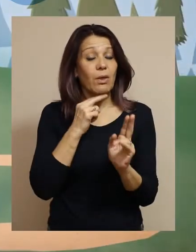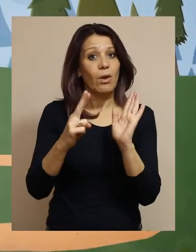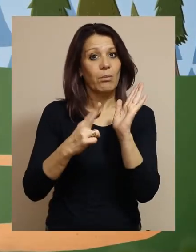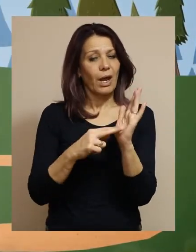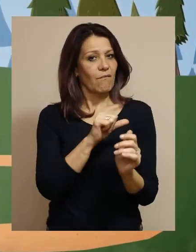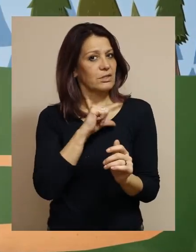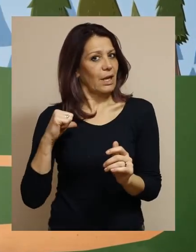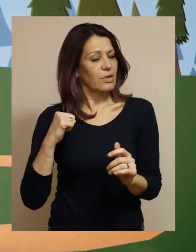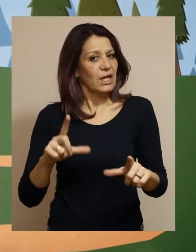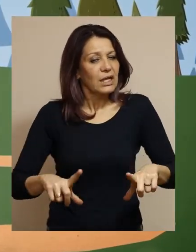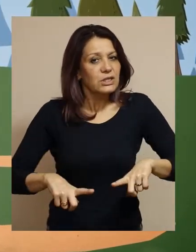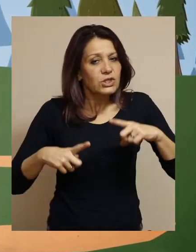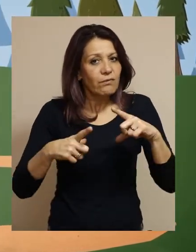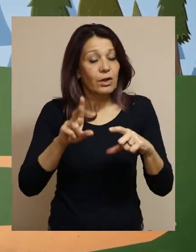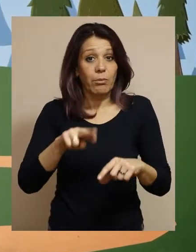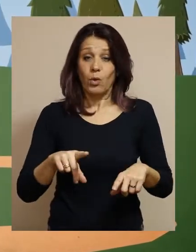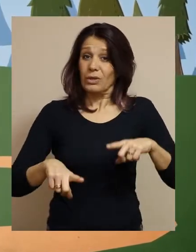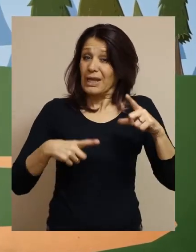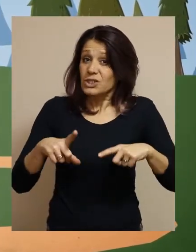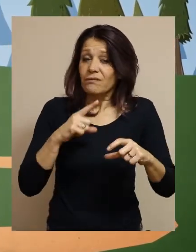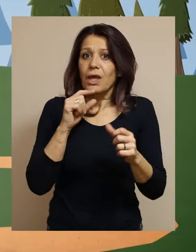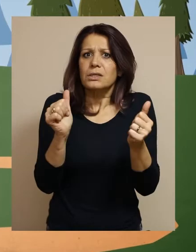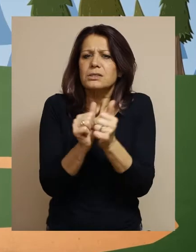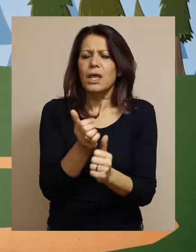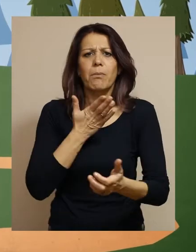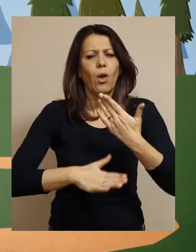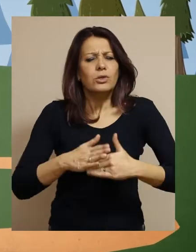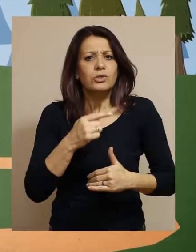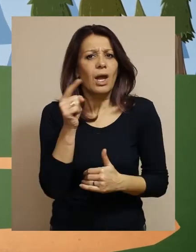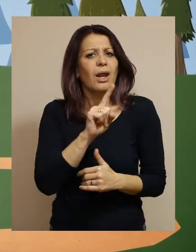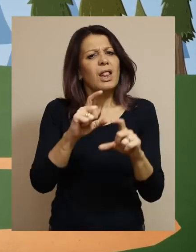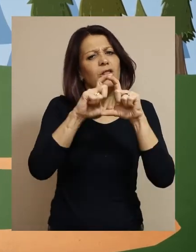They have the right to independent life. They can live with whomever they want